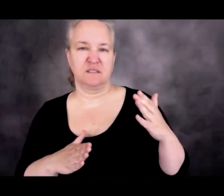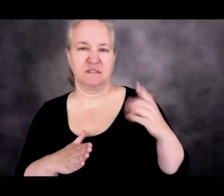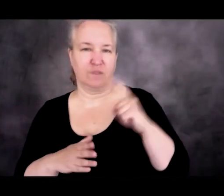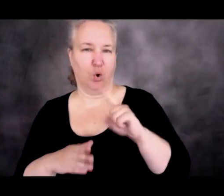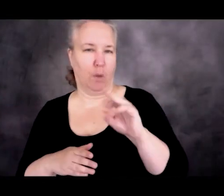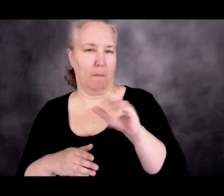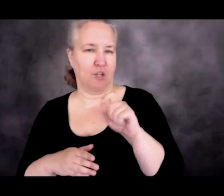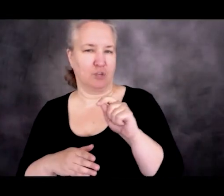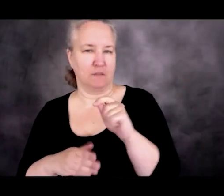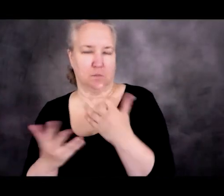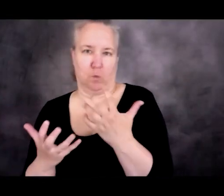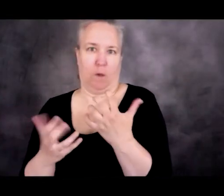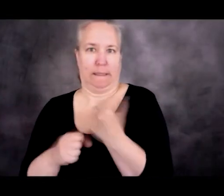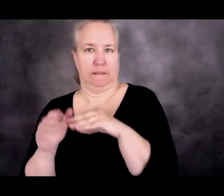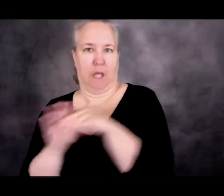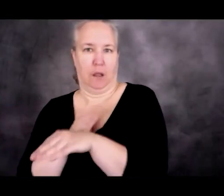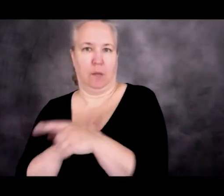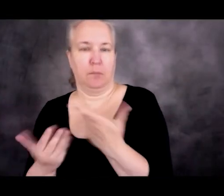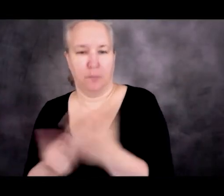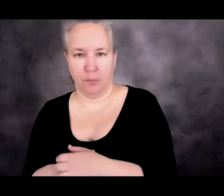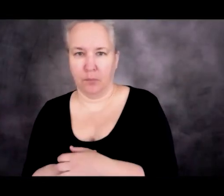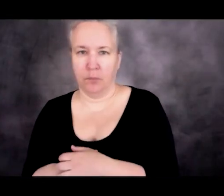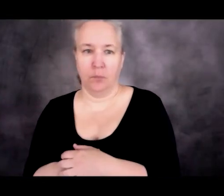so many more people die trying to cross the Mediterranean.